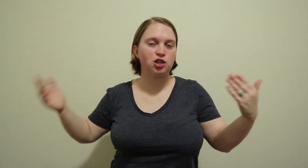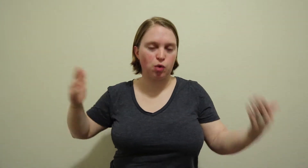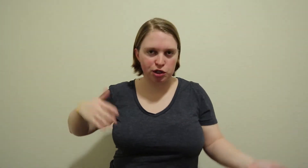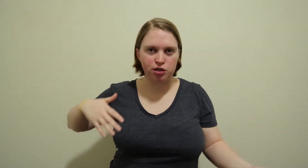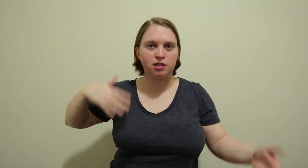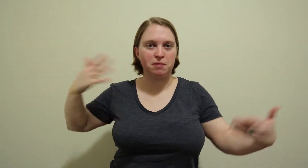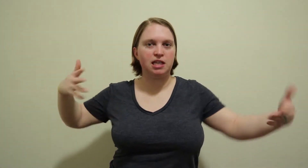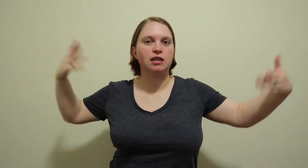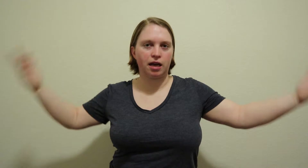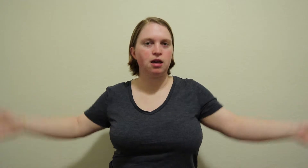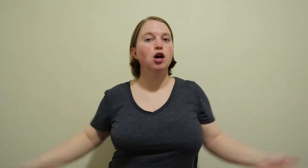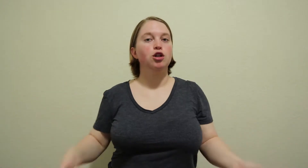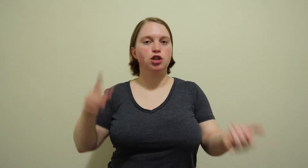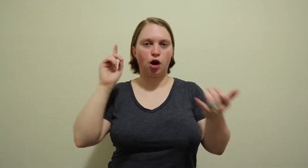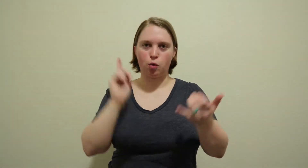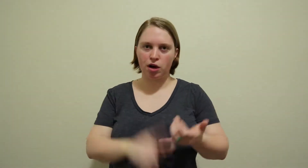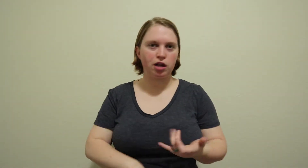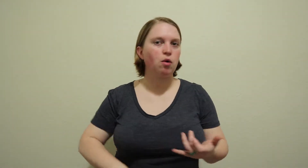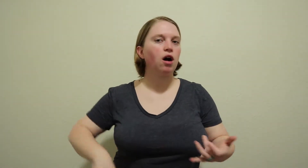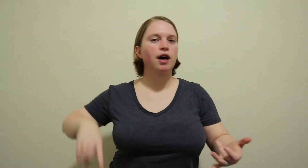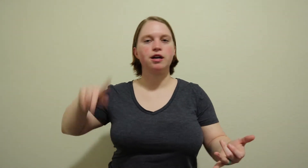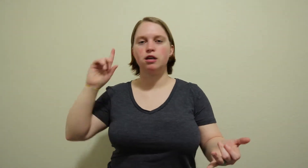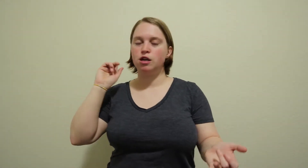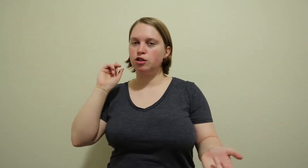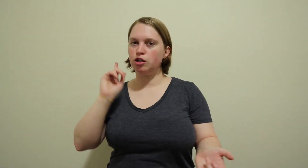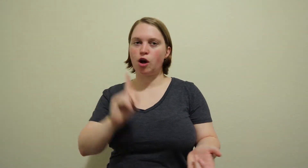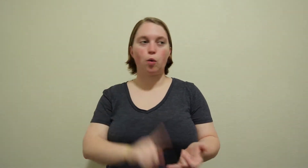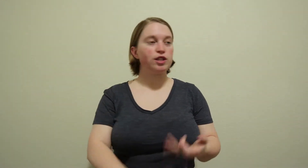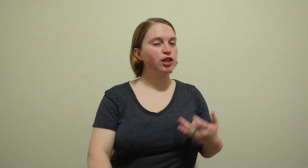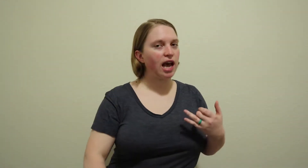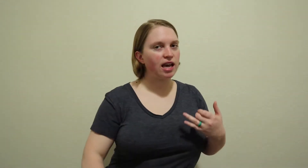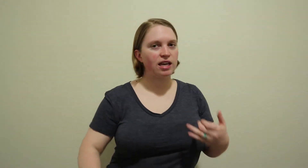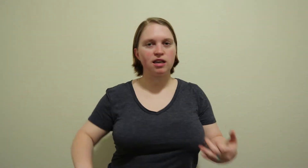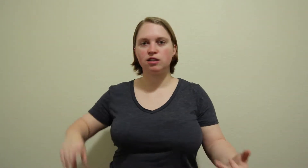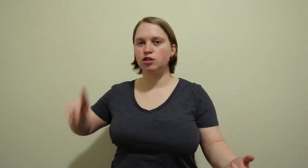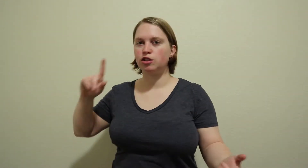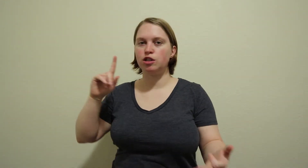questions meaning like do you know where you are, do you know what today is,